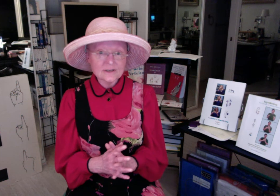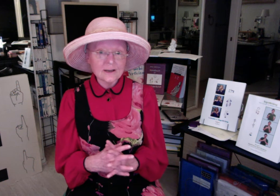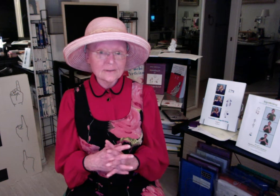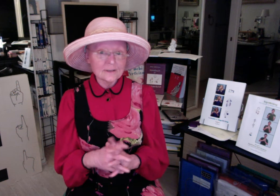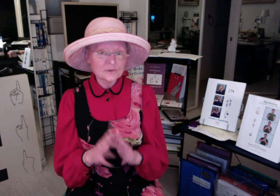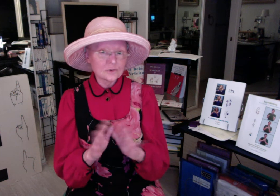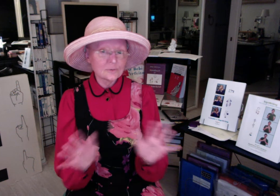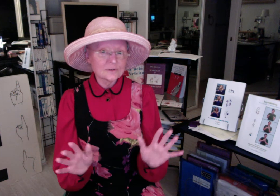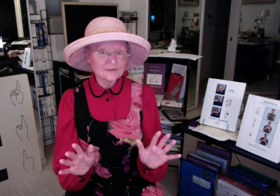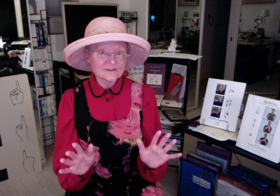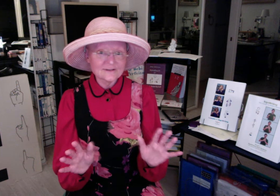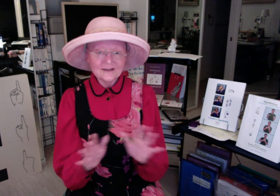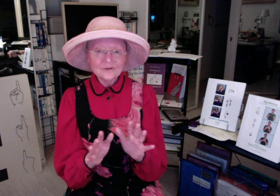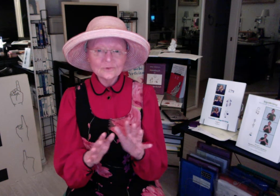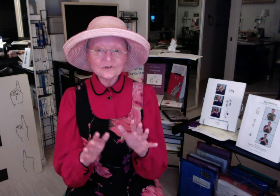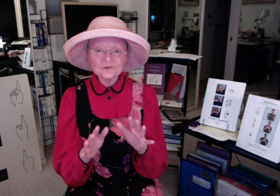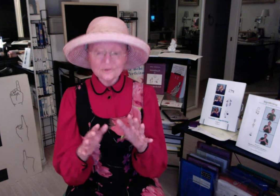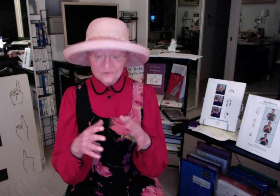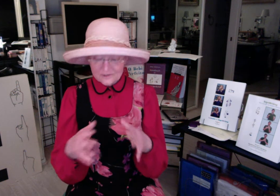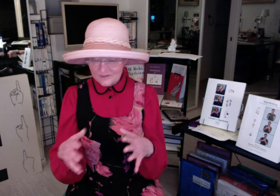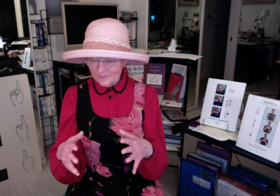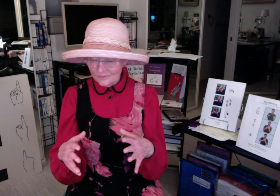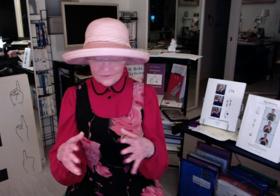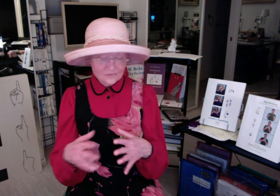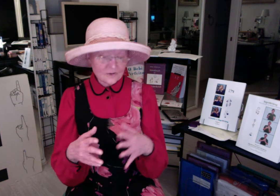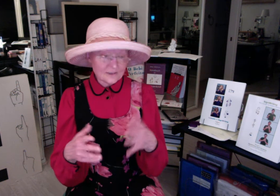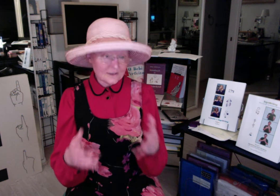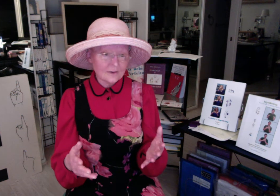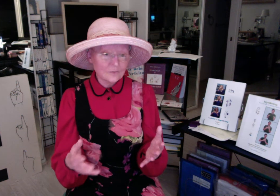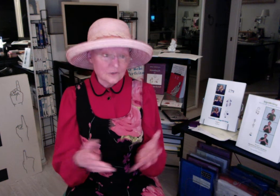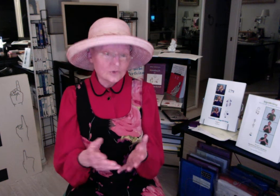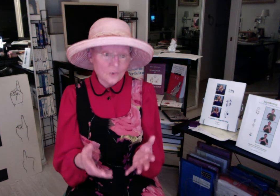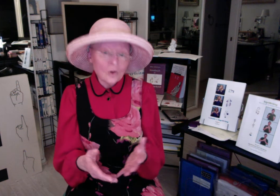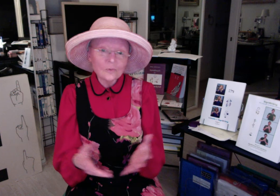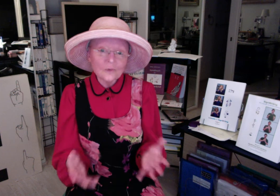That's your business. You just use the symbols to write down what you already